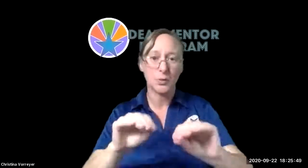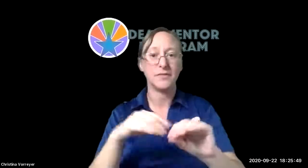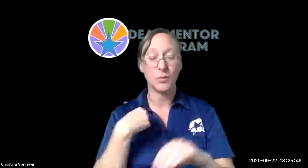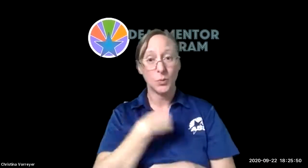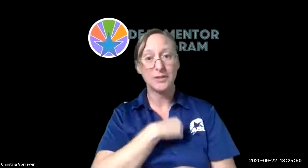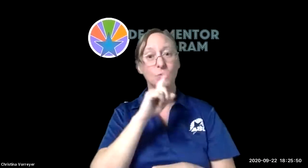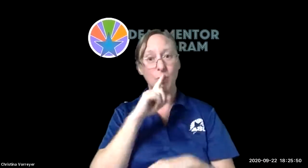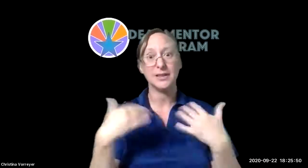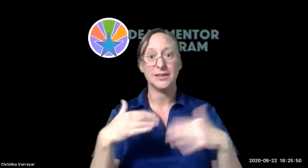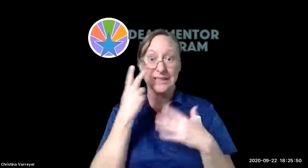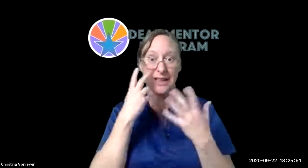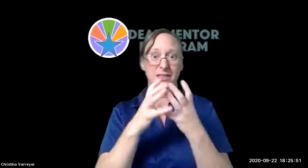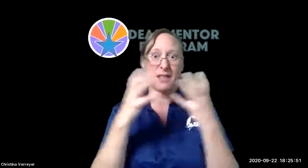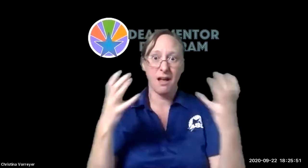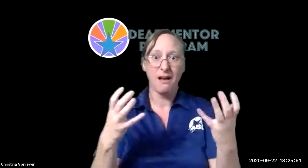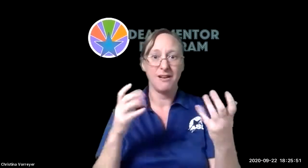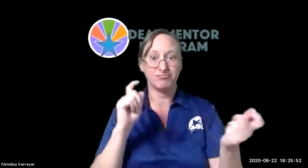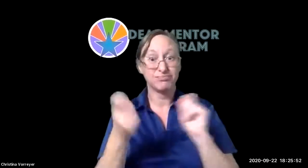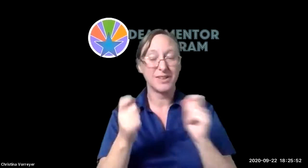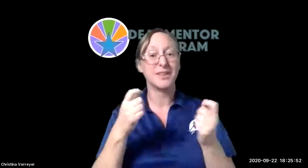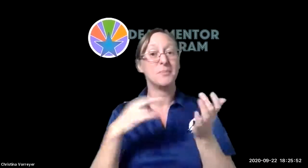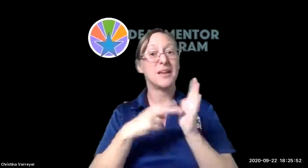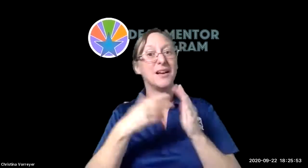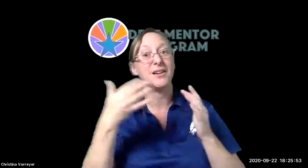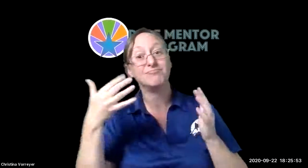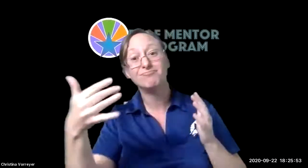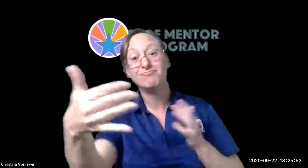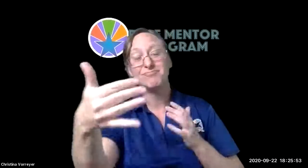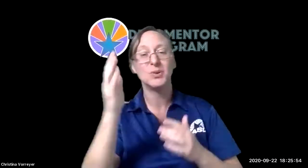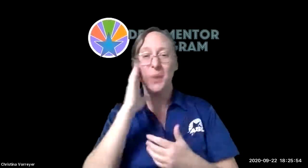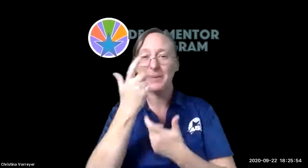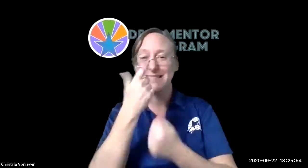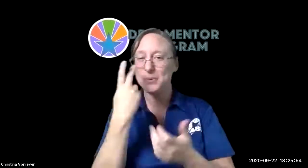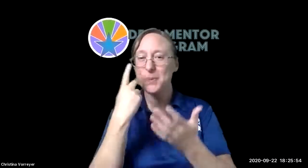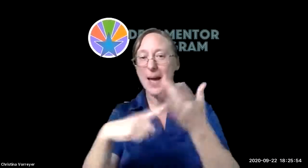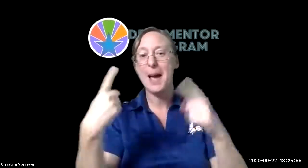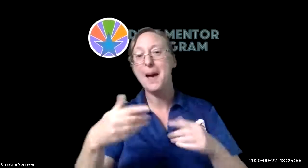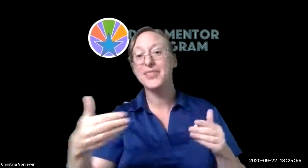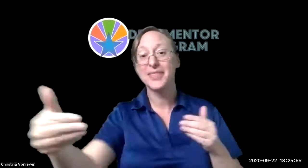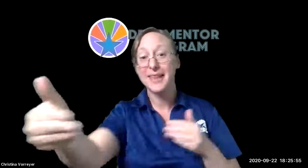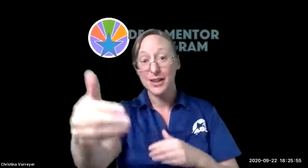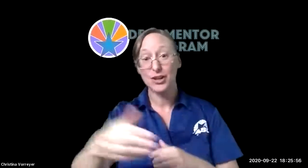and we have not at all been stagnant so um i have seen quite a few changes